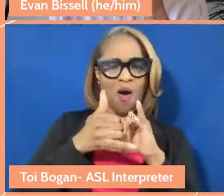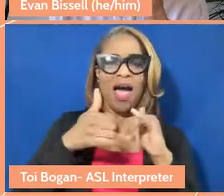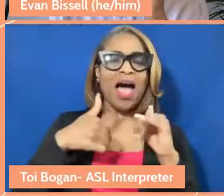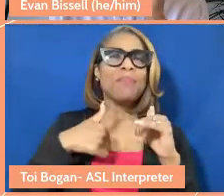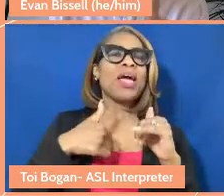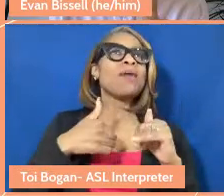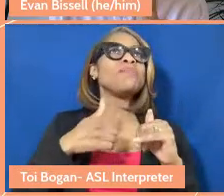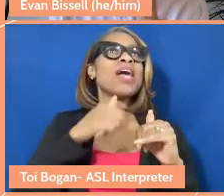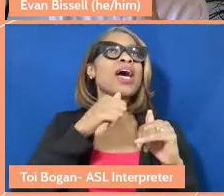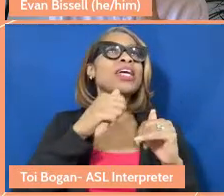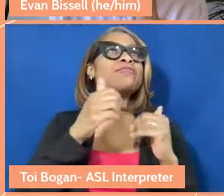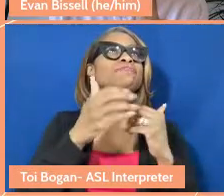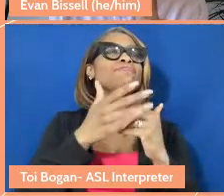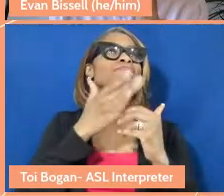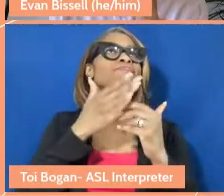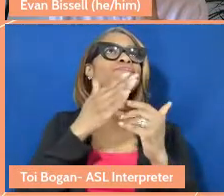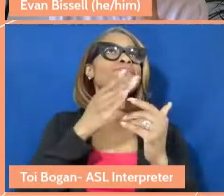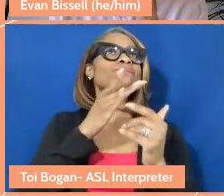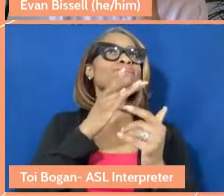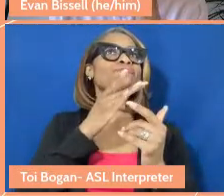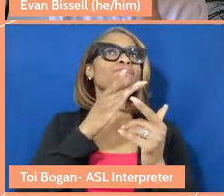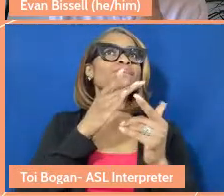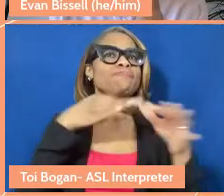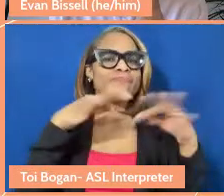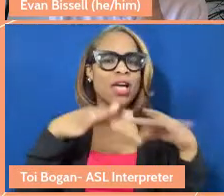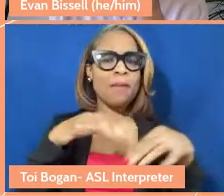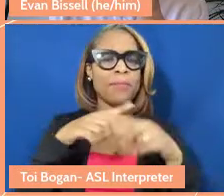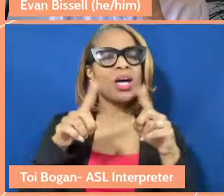but I feel like it's really important. And it kind of also connects what Kristina was saying about